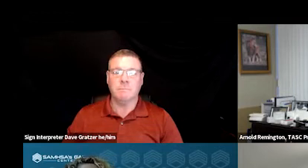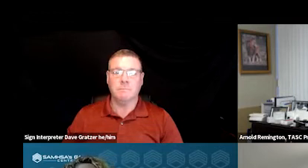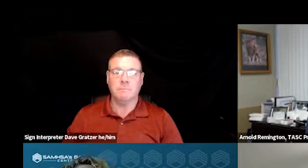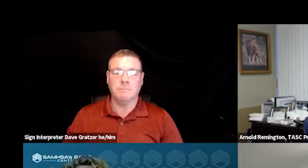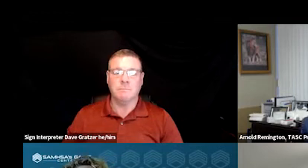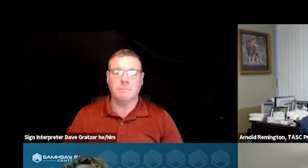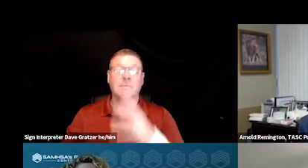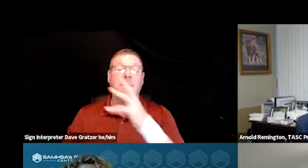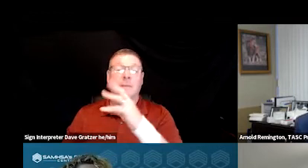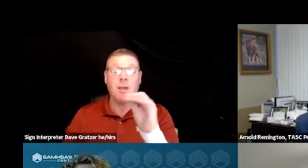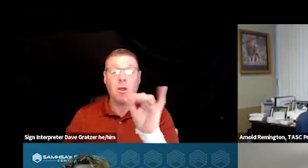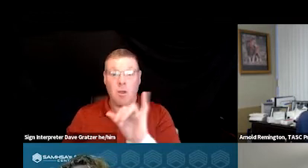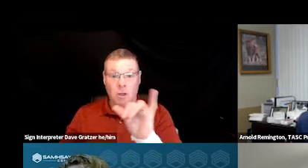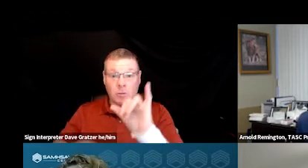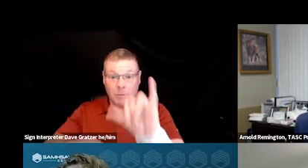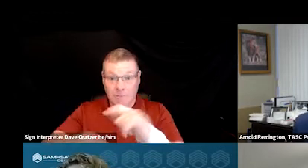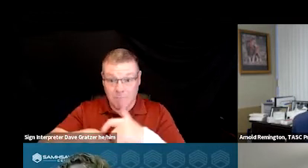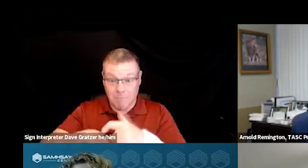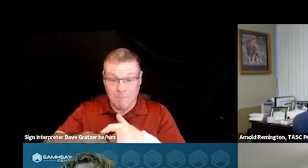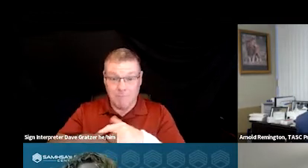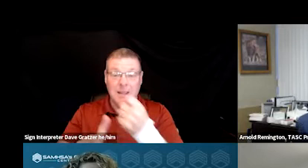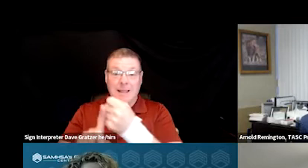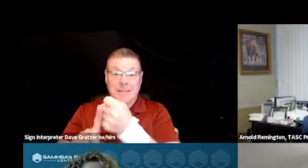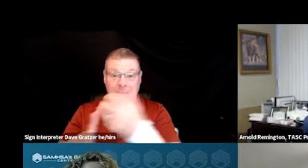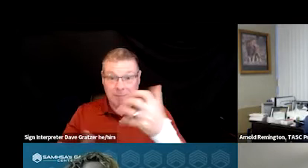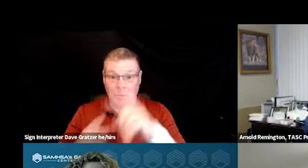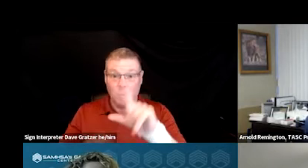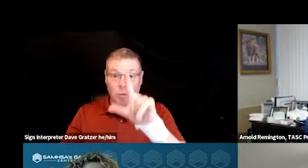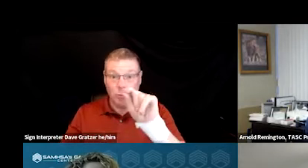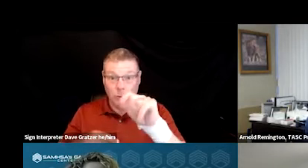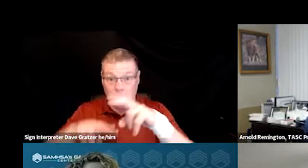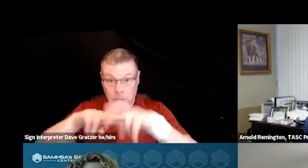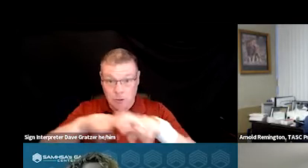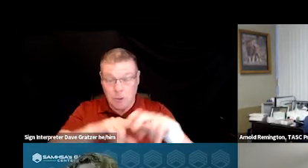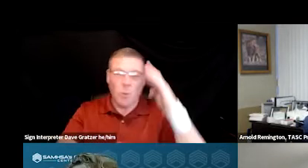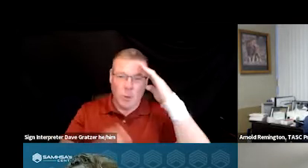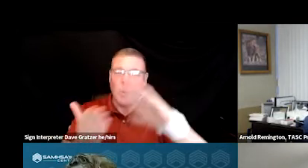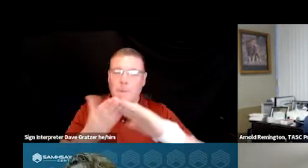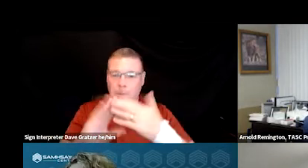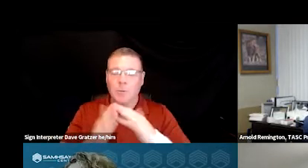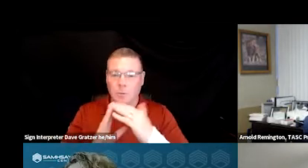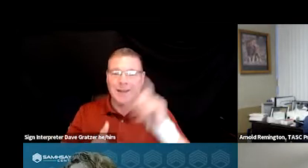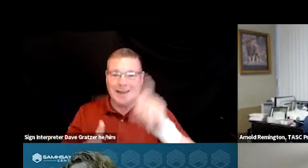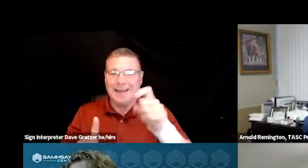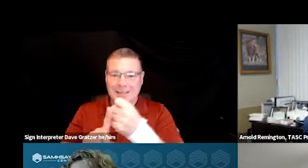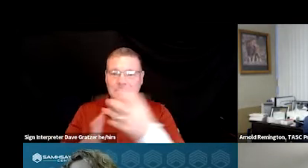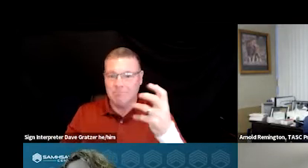We also, at that time that we expanded to 20 chairs, we knew our community really needed expansion of beds.